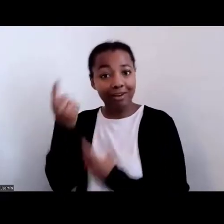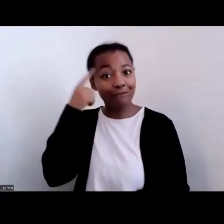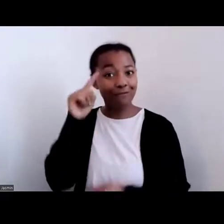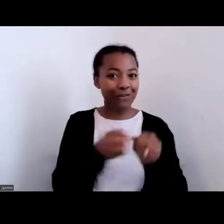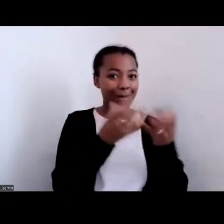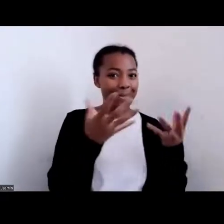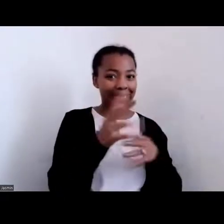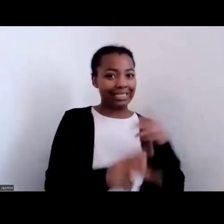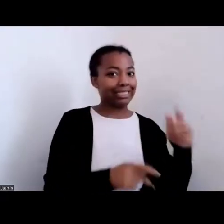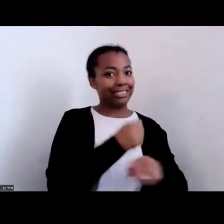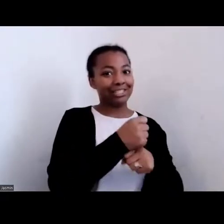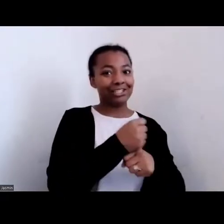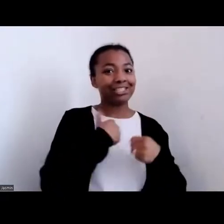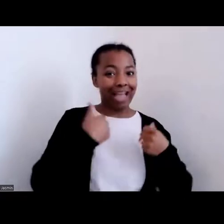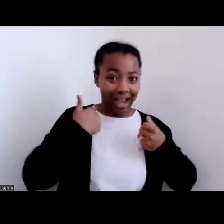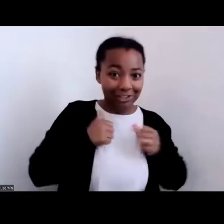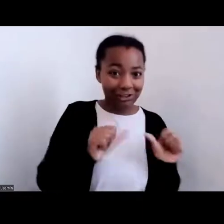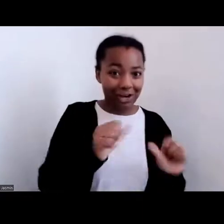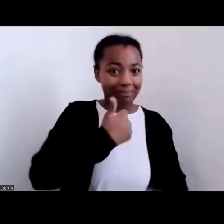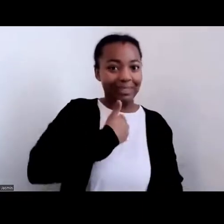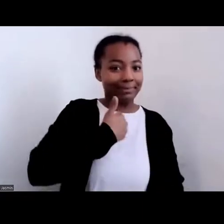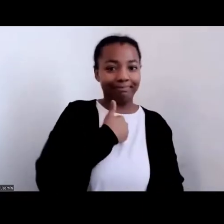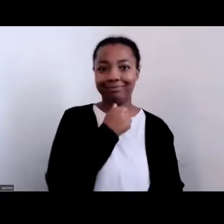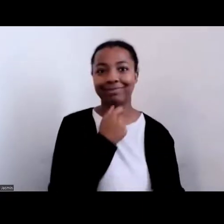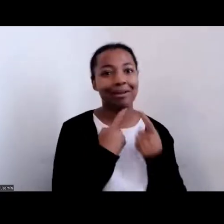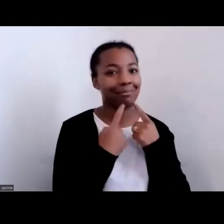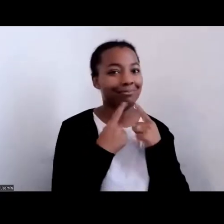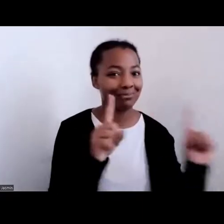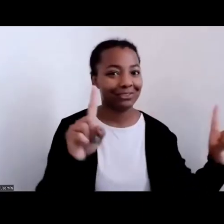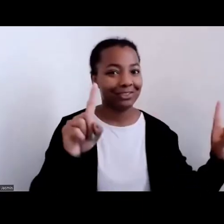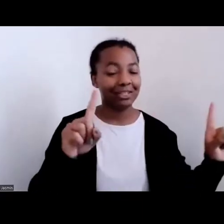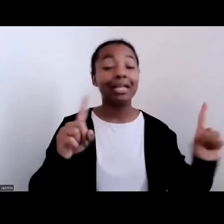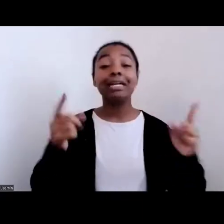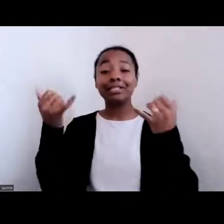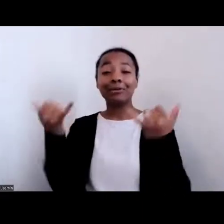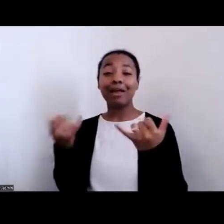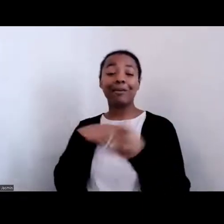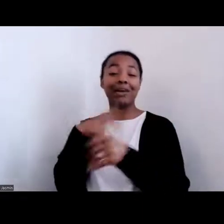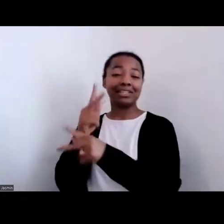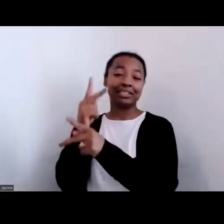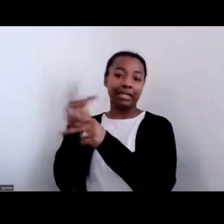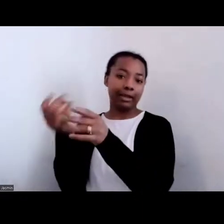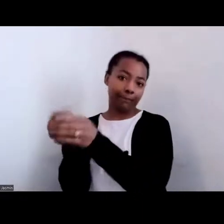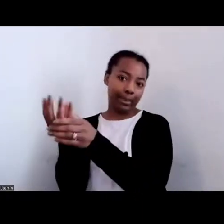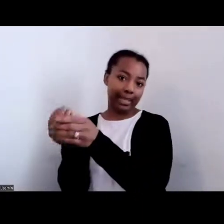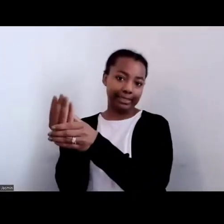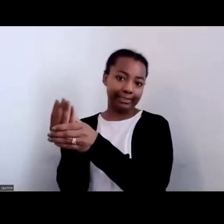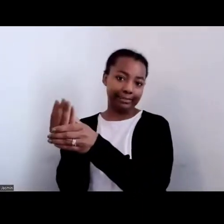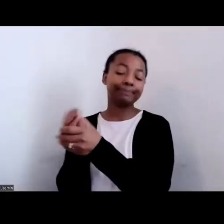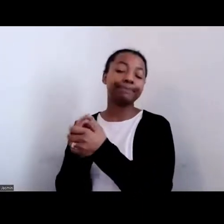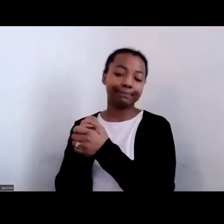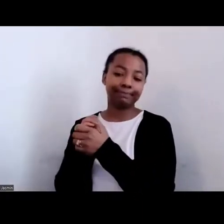And I'm now ‑‑ I do plants, which is another ‑‑ which may or may not be edible.